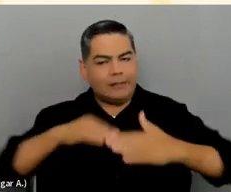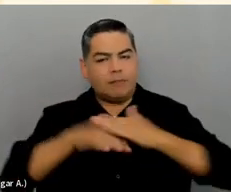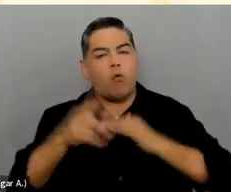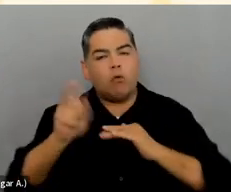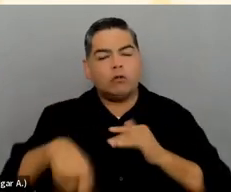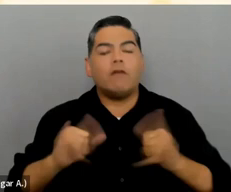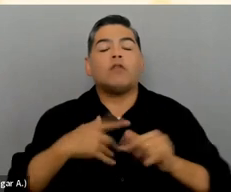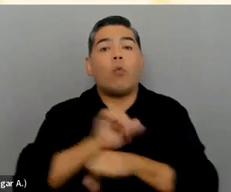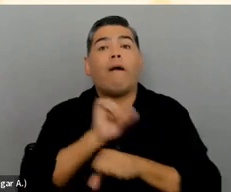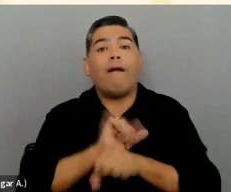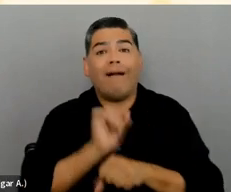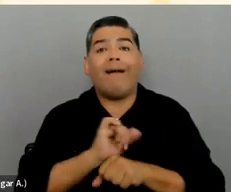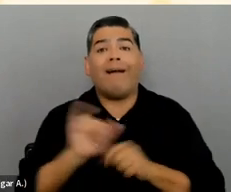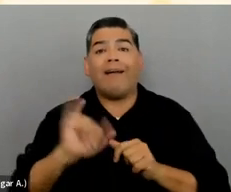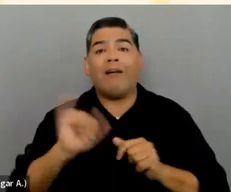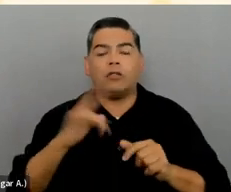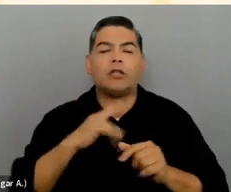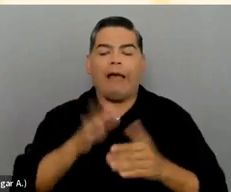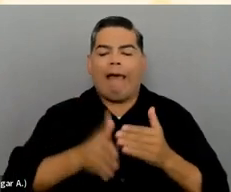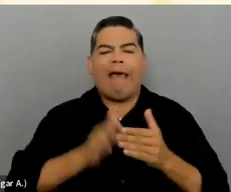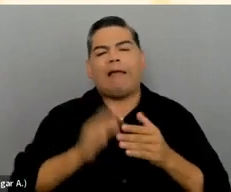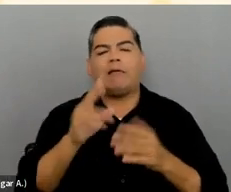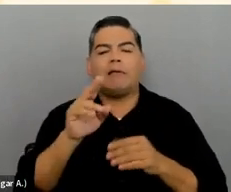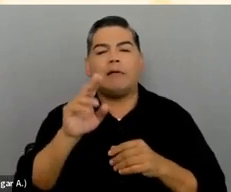and you're certainly going to need to get end users involved to see what works and what doesn't work.